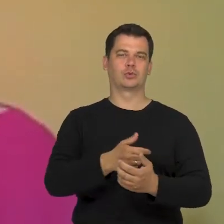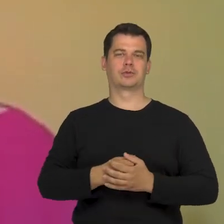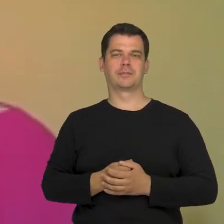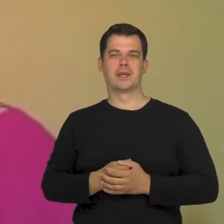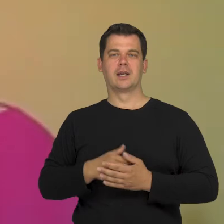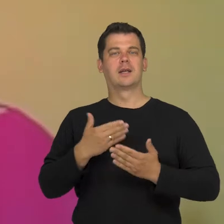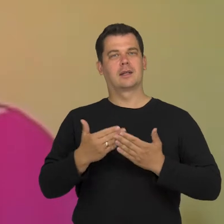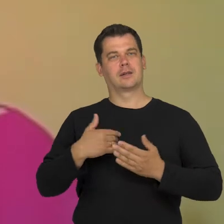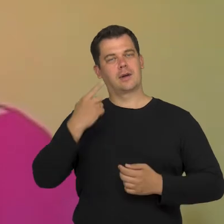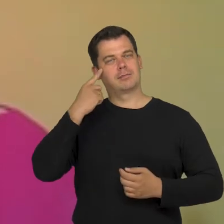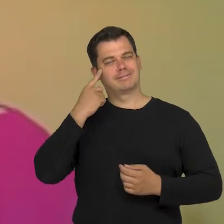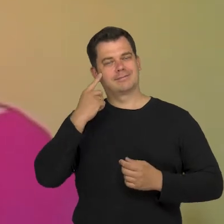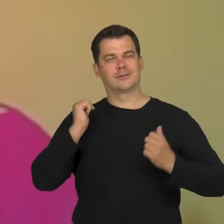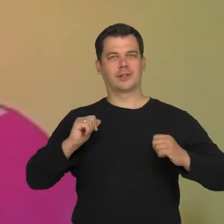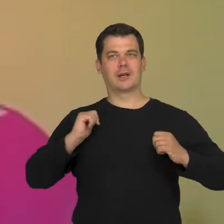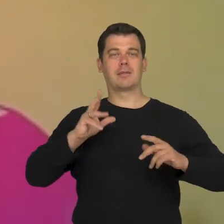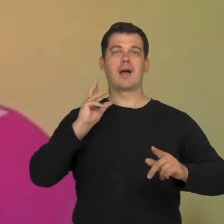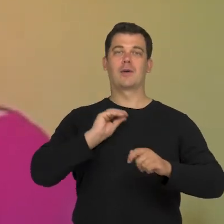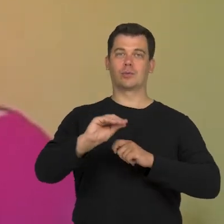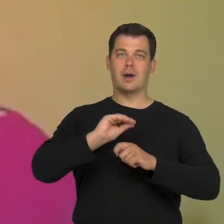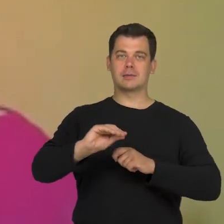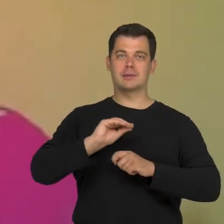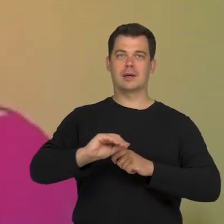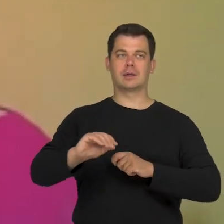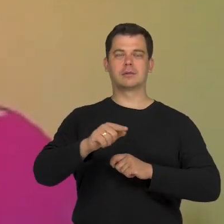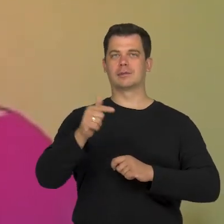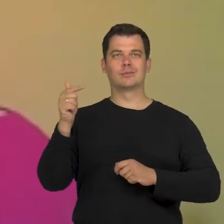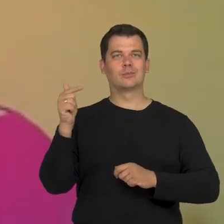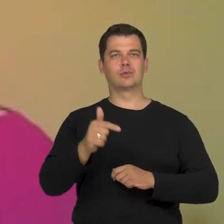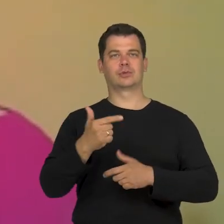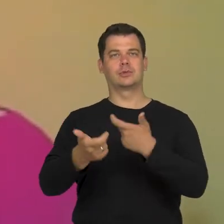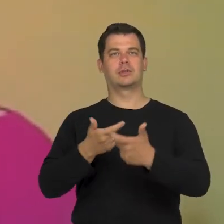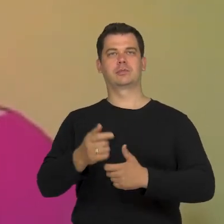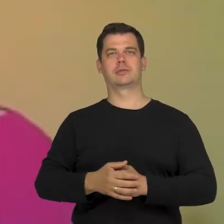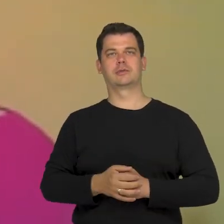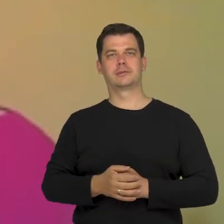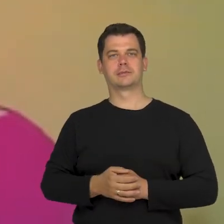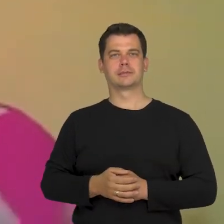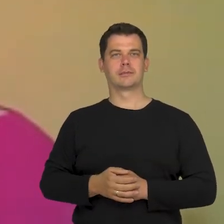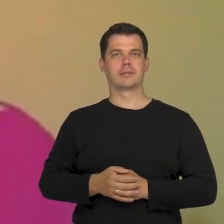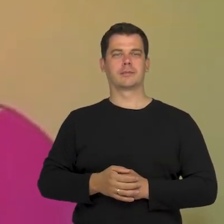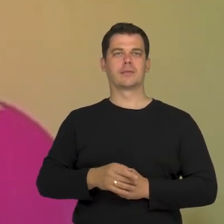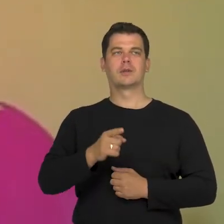So I hope, that this education will develop and make progress.